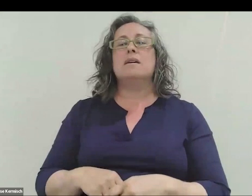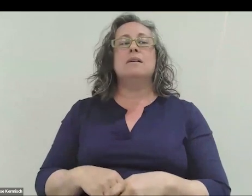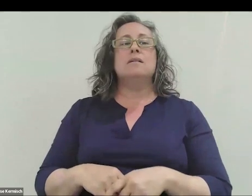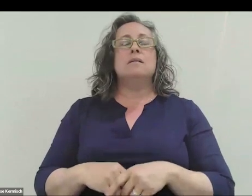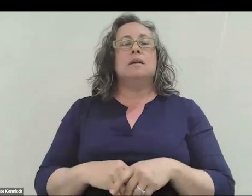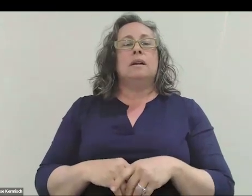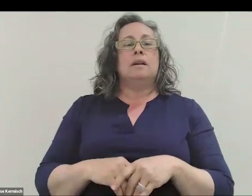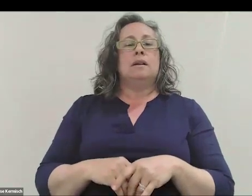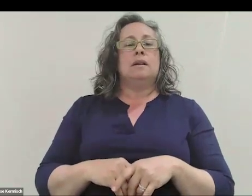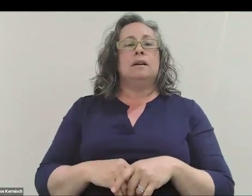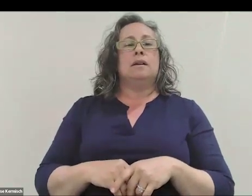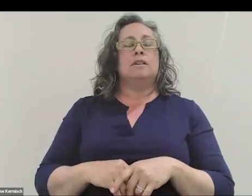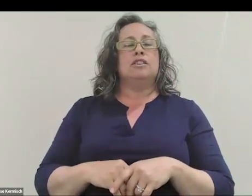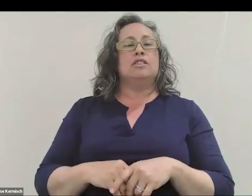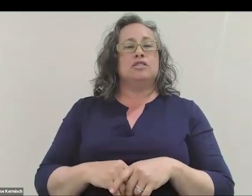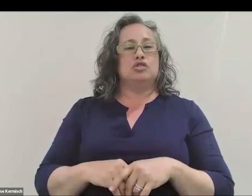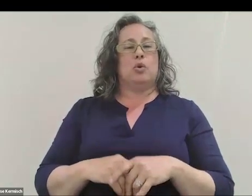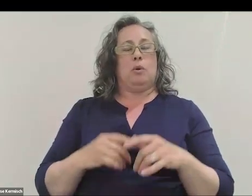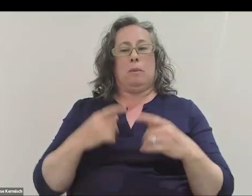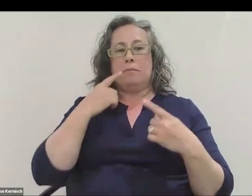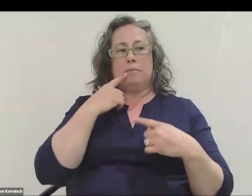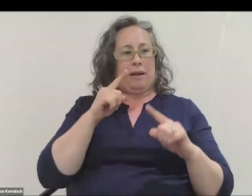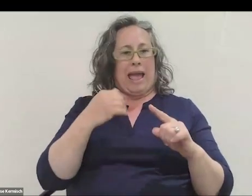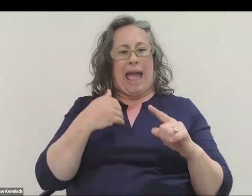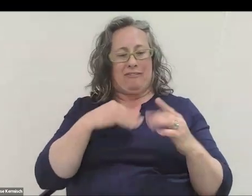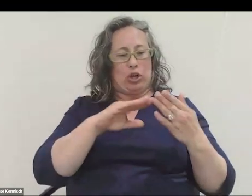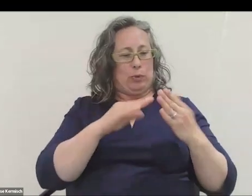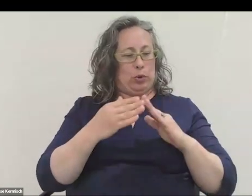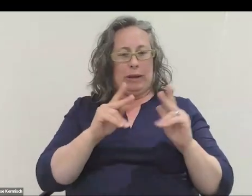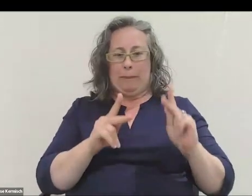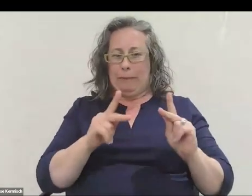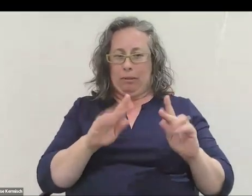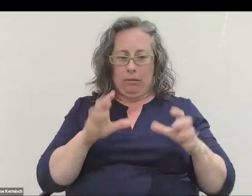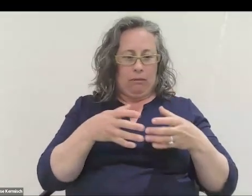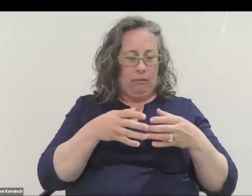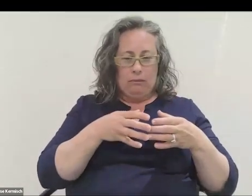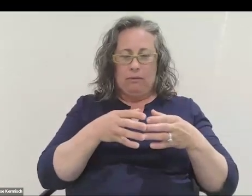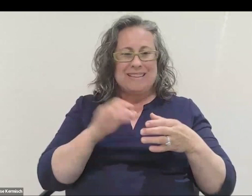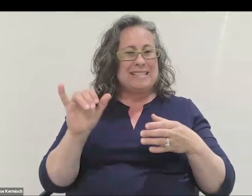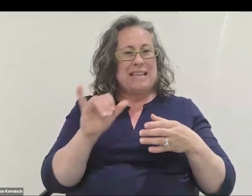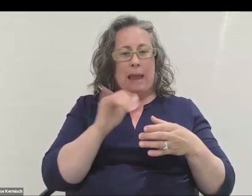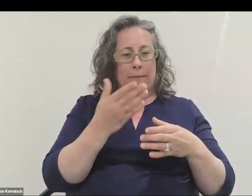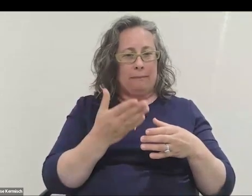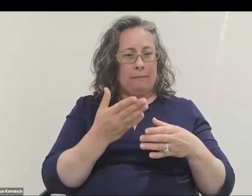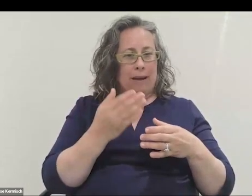Suddenly, I got this community of people that were all pulling in the same direction and some really magic stuff happened.